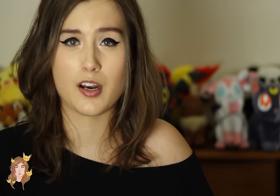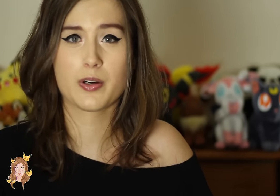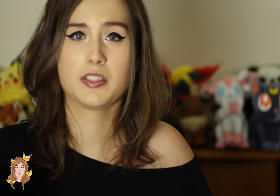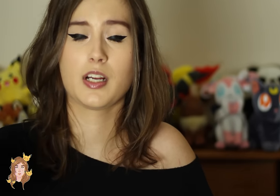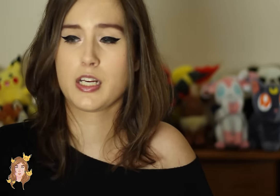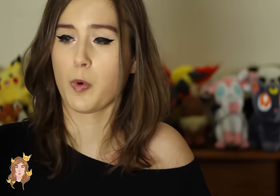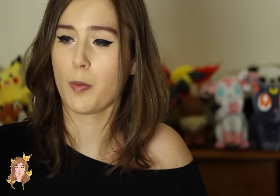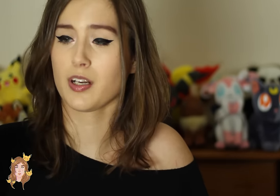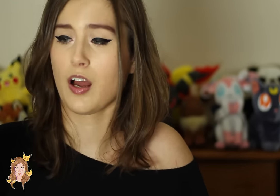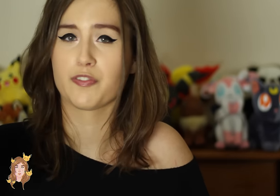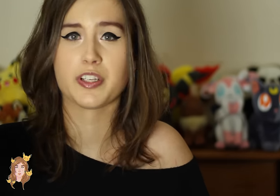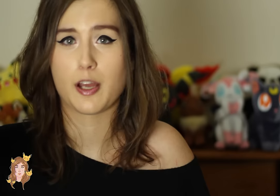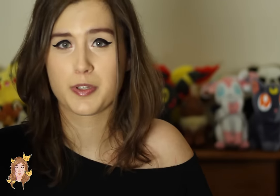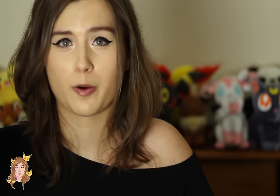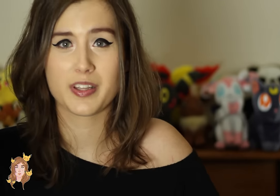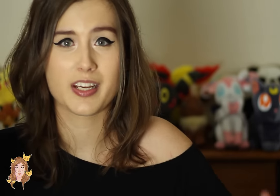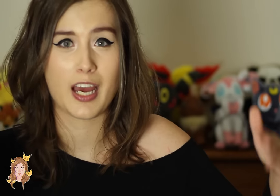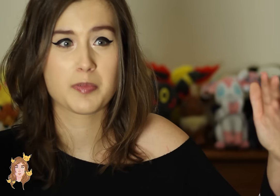Not only do they keep a woman alive on this episode, but they kept -